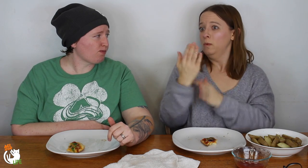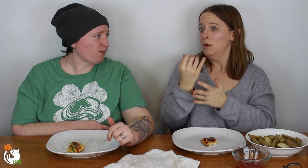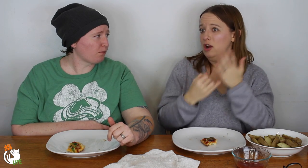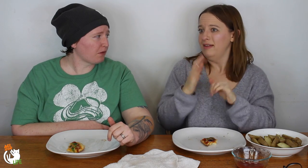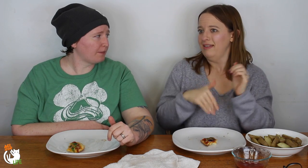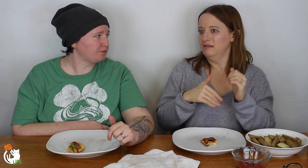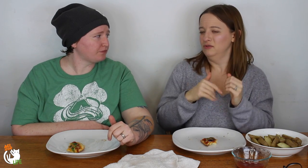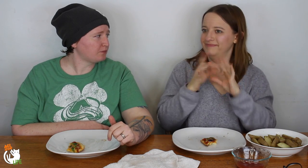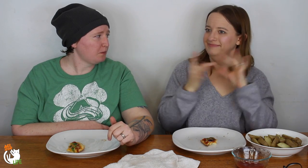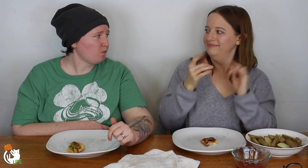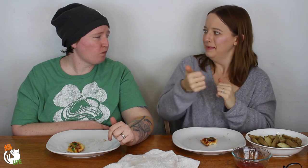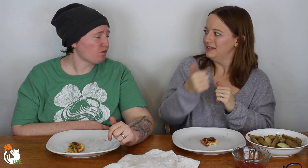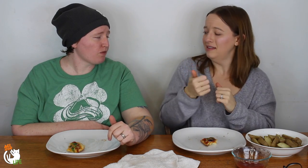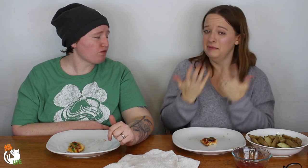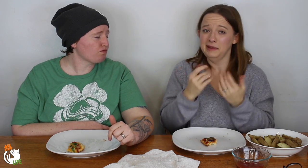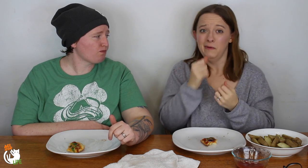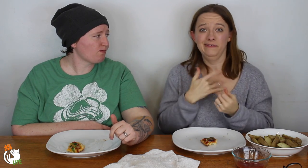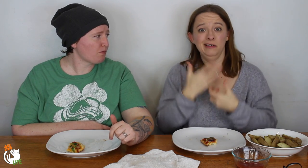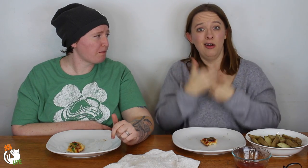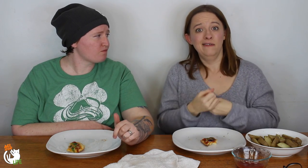to show their feelings through art instead of talking about it themselves.